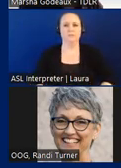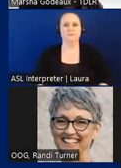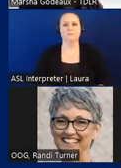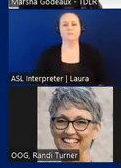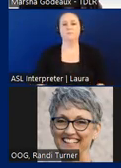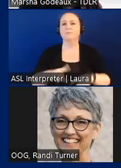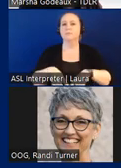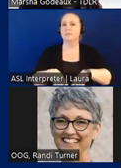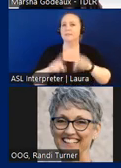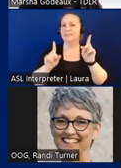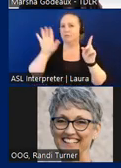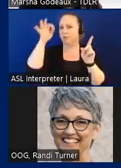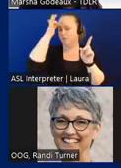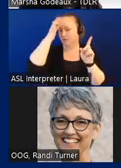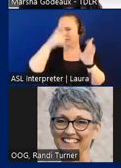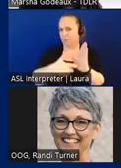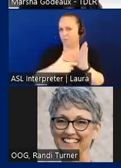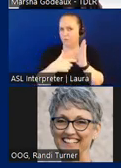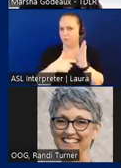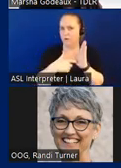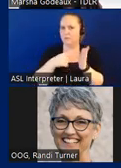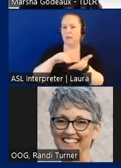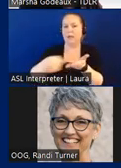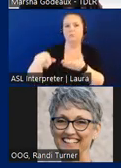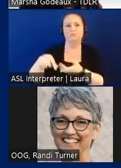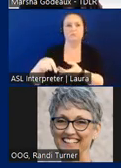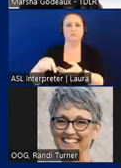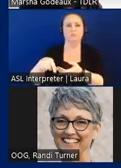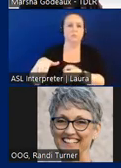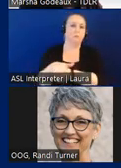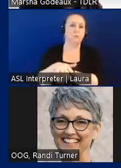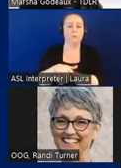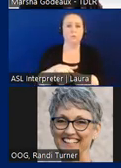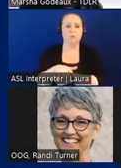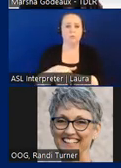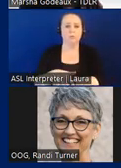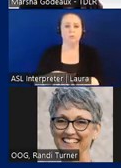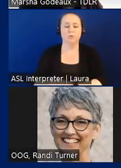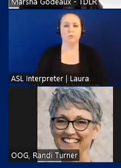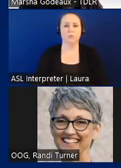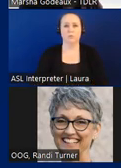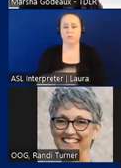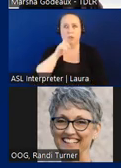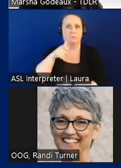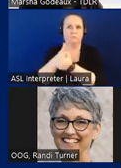from federal requirements. They are exempted in full from the federal requirements test, only